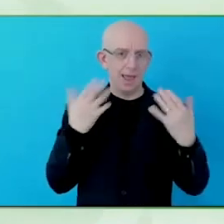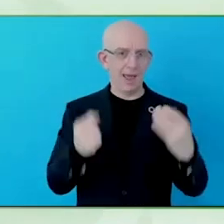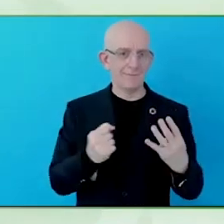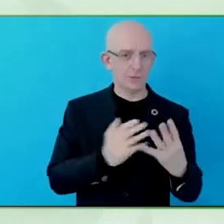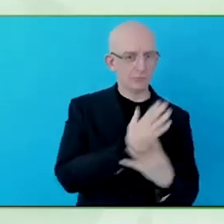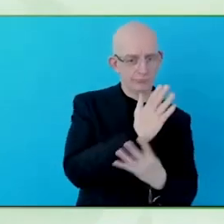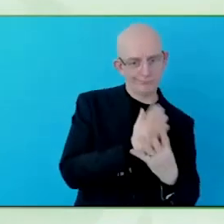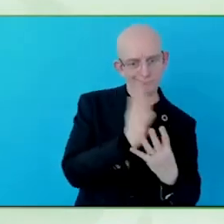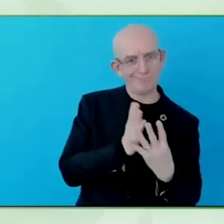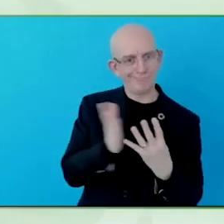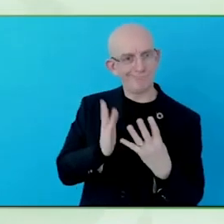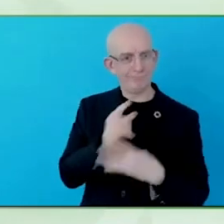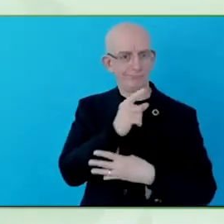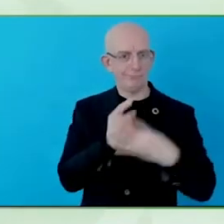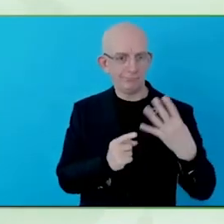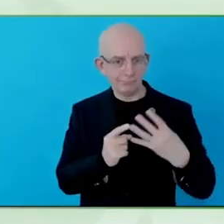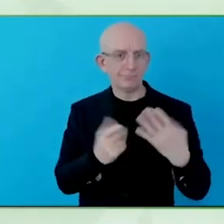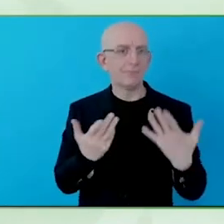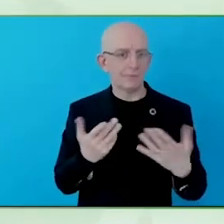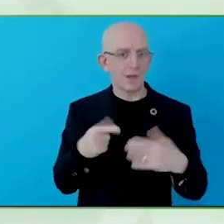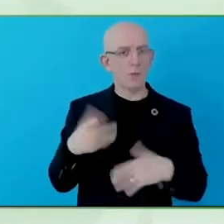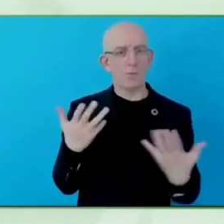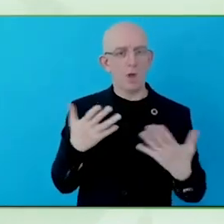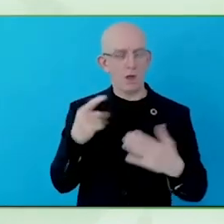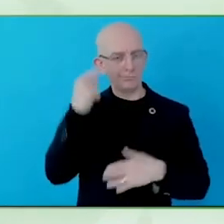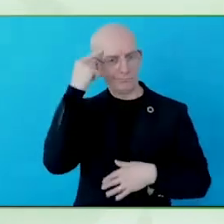four, I don't make assumptions on human beings on the basis of a label.